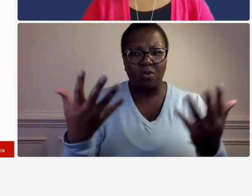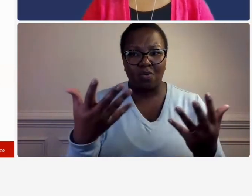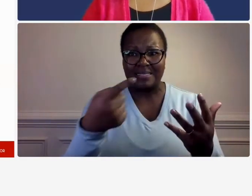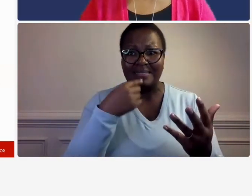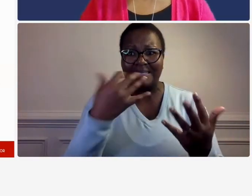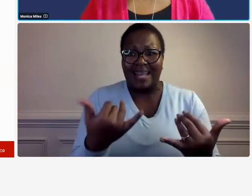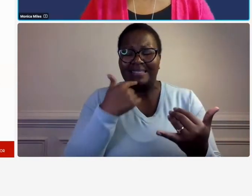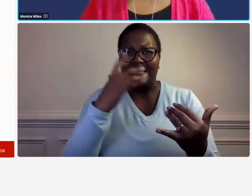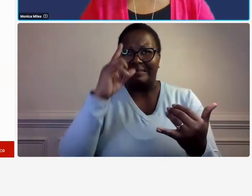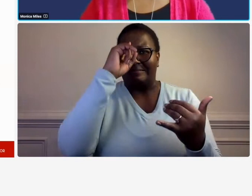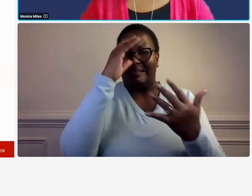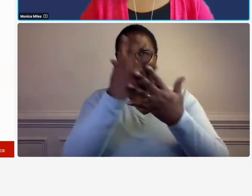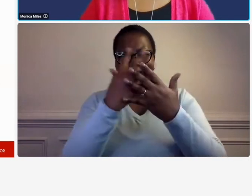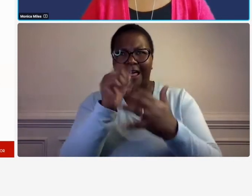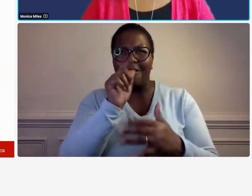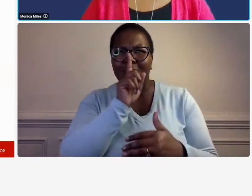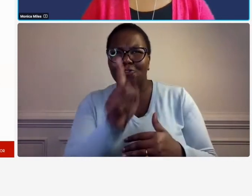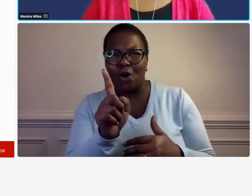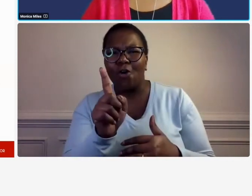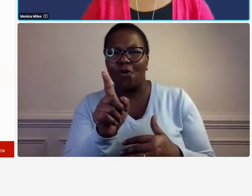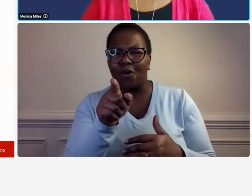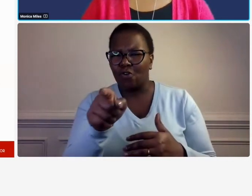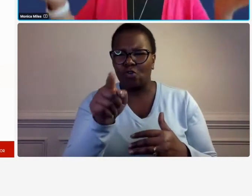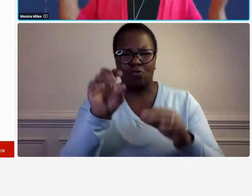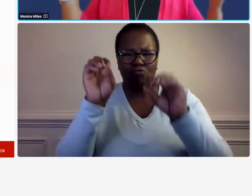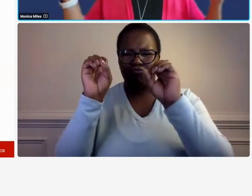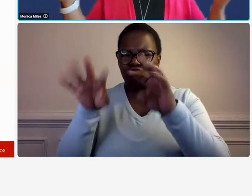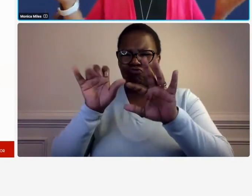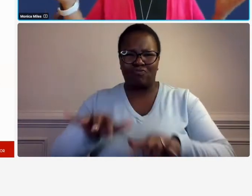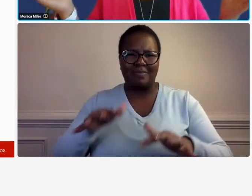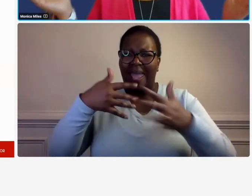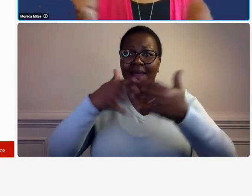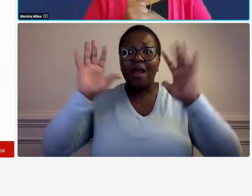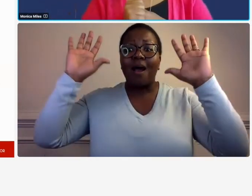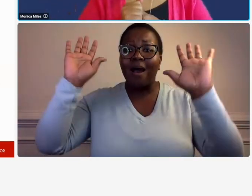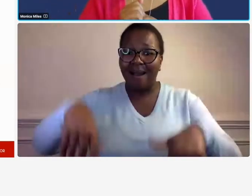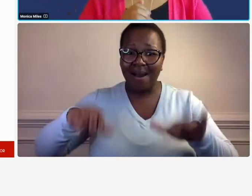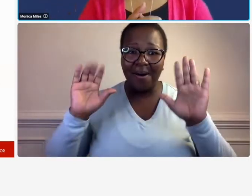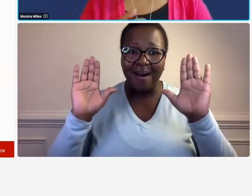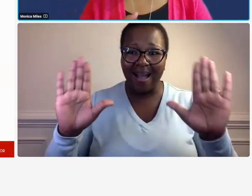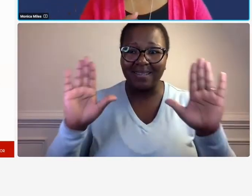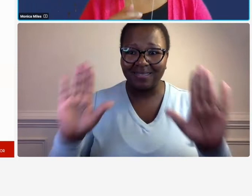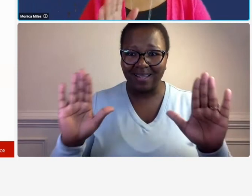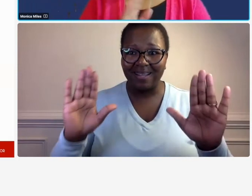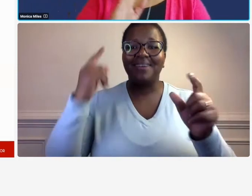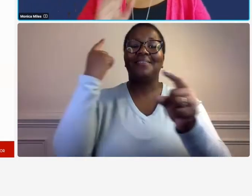too vague right now but i just want to uh oh excellent excellent that's excellent totally